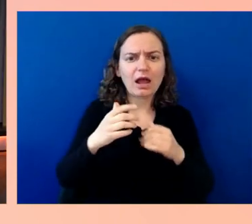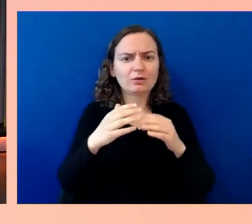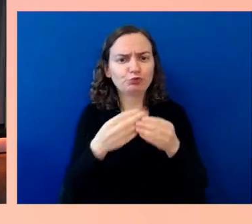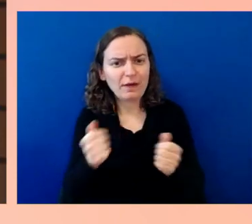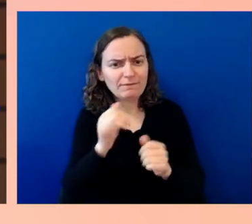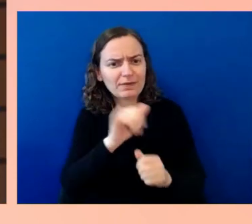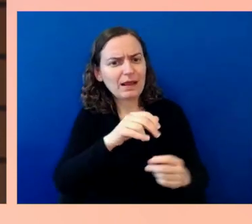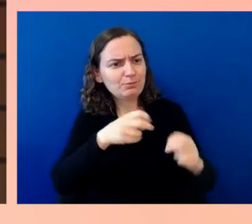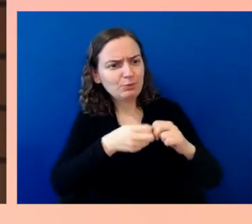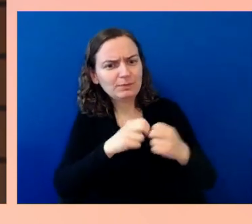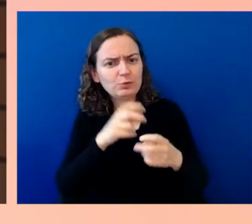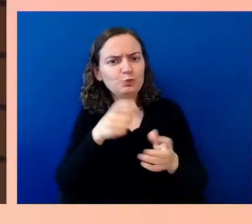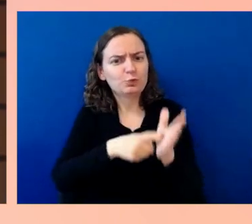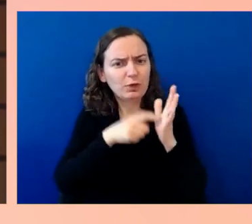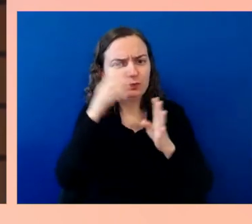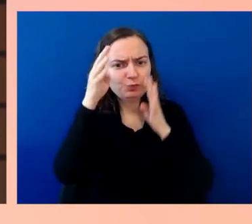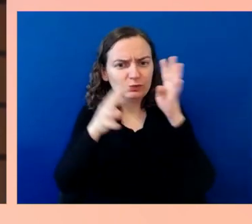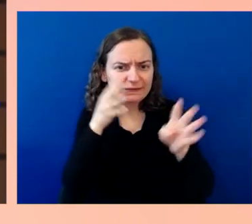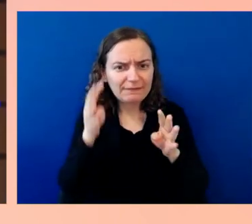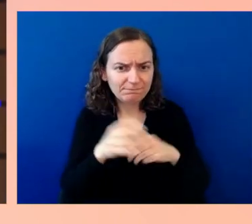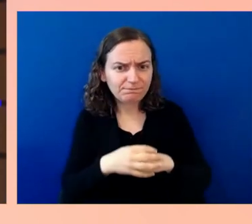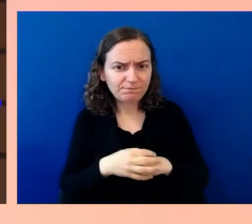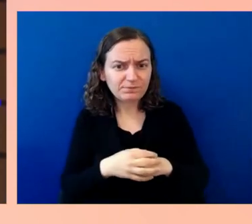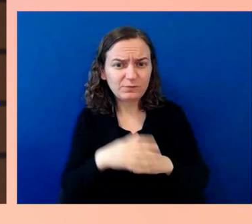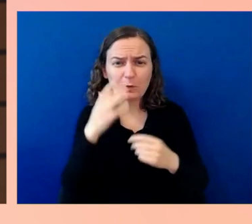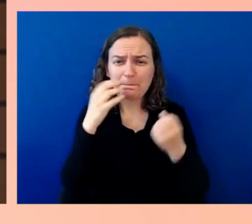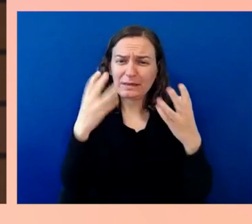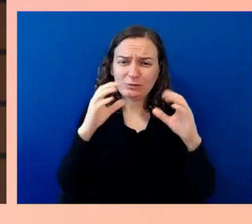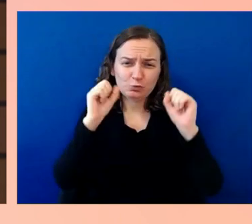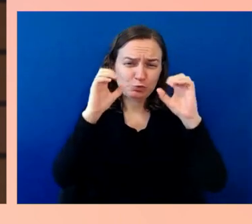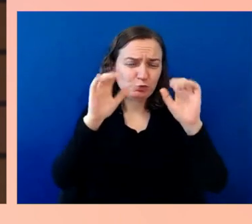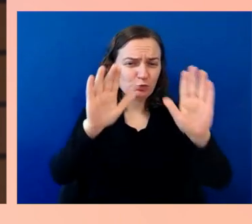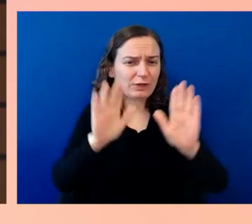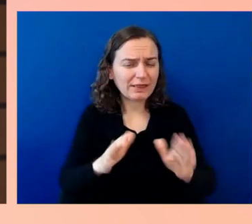The second thing is, to the extent that the event is experiential,